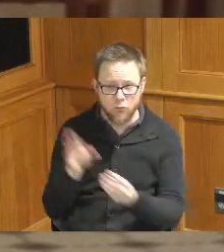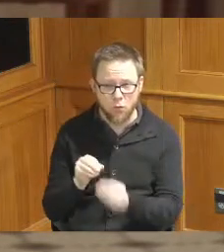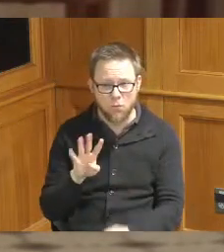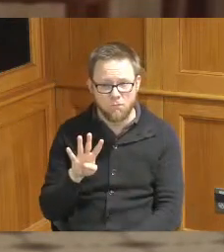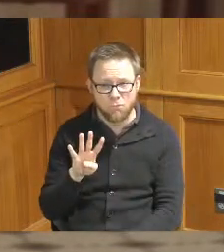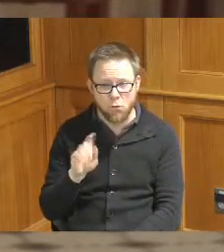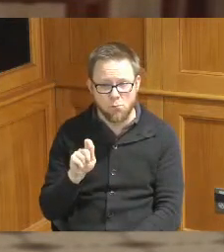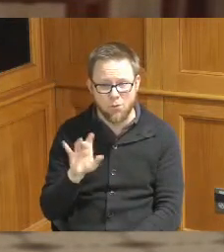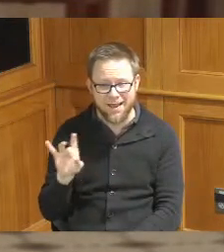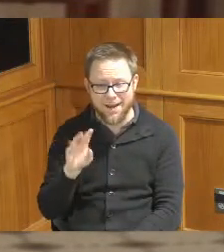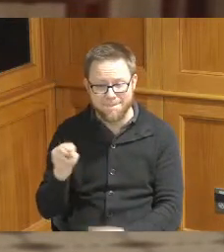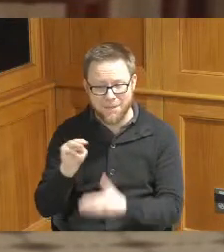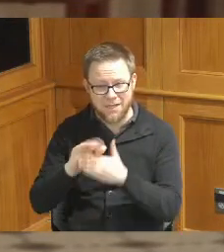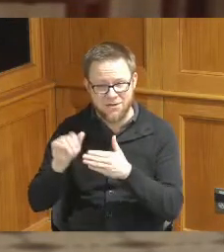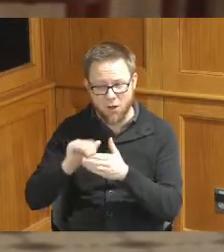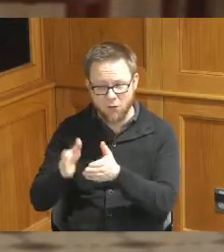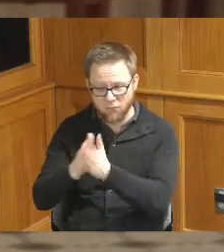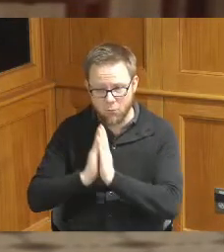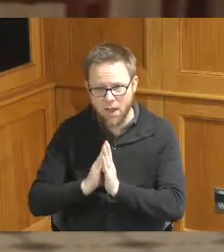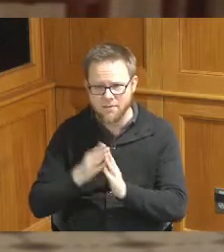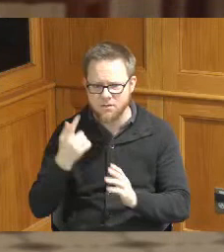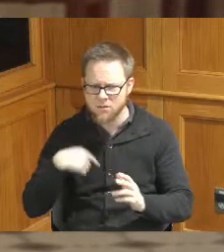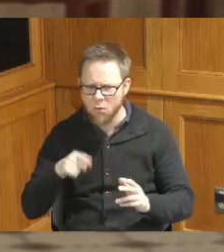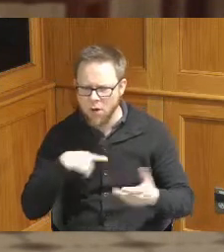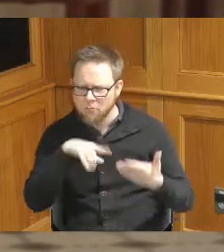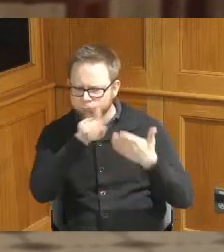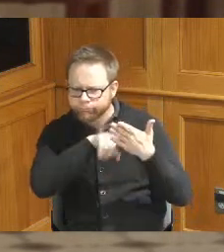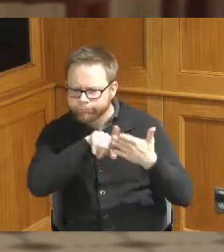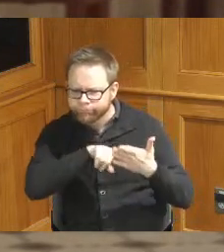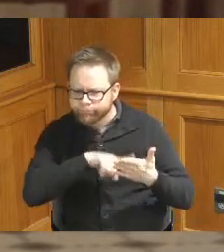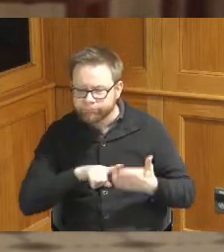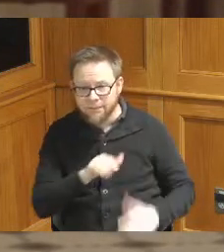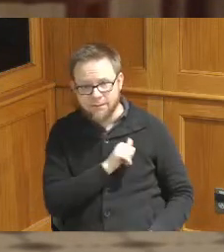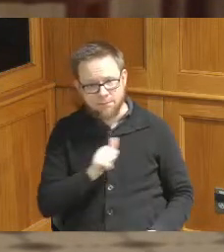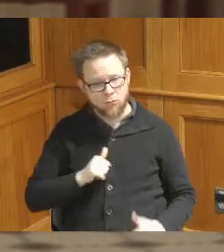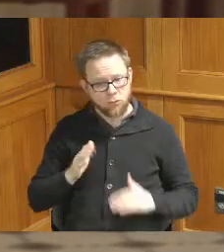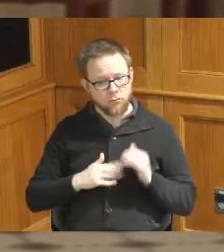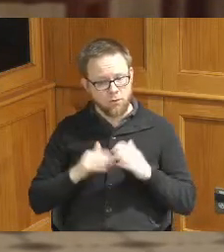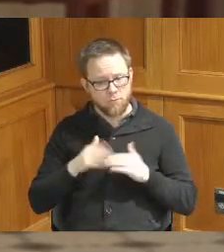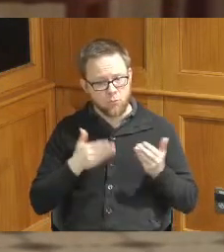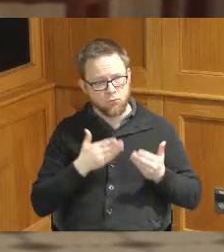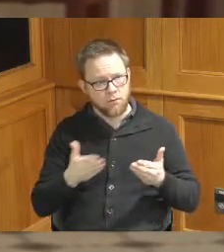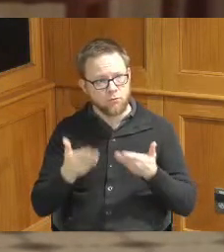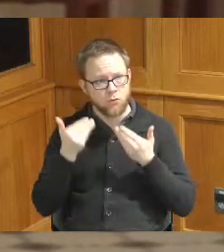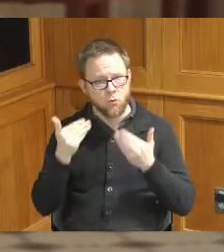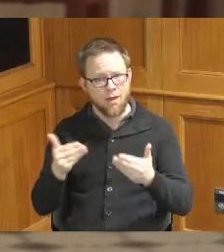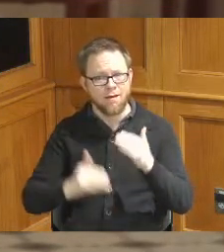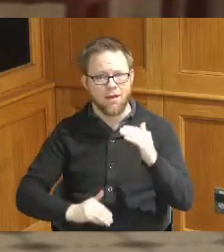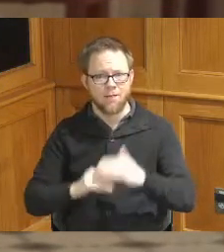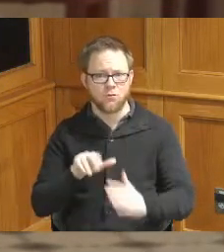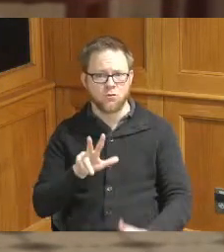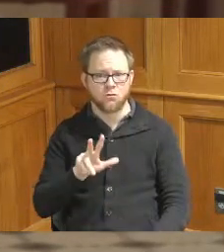and upon evaluation we the Administration is comfortable recommending grants up to 3.9 million